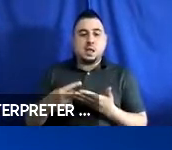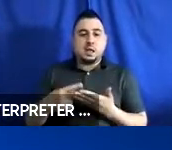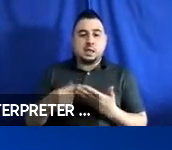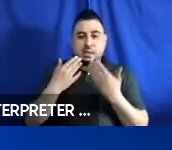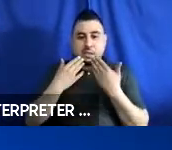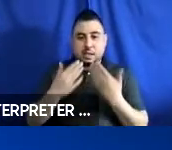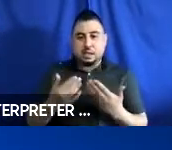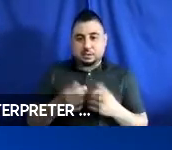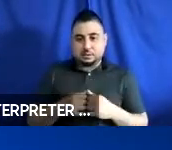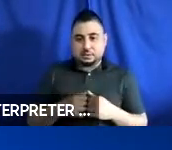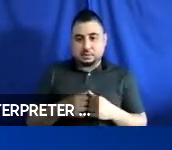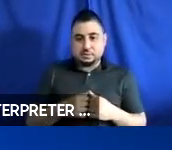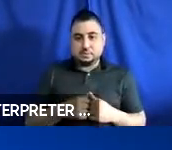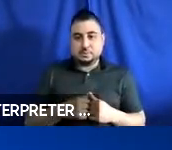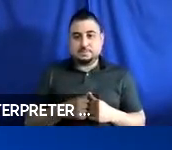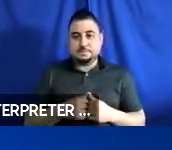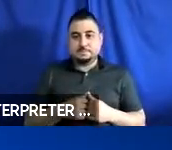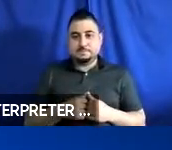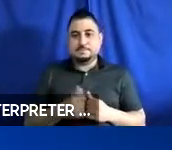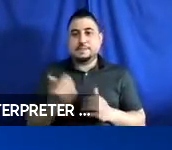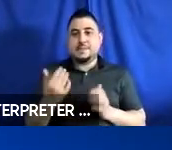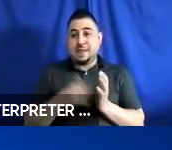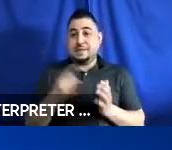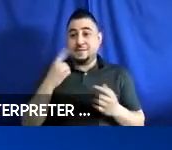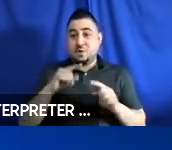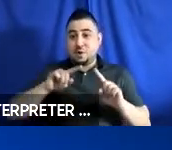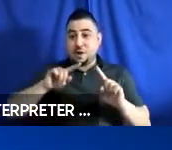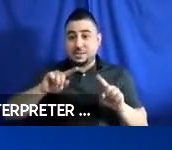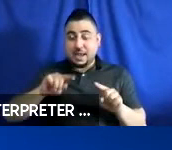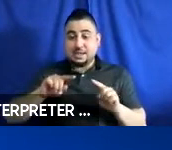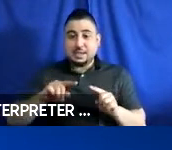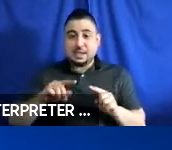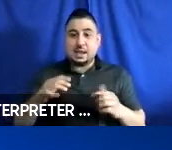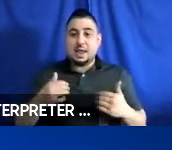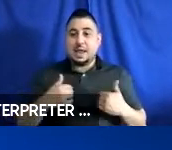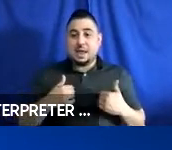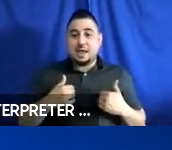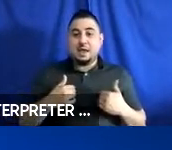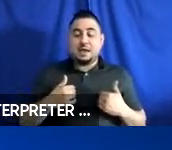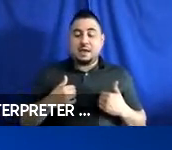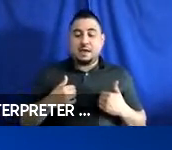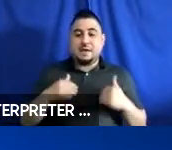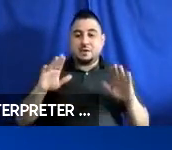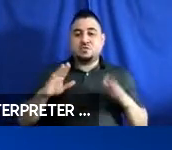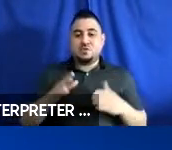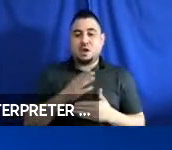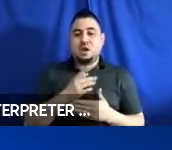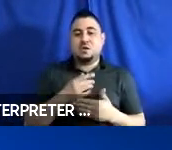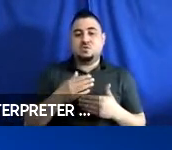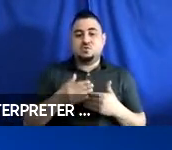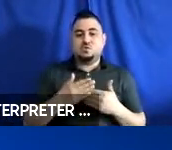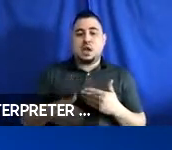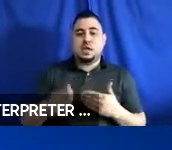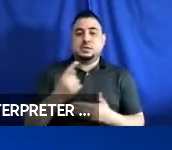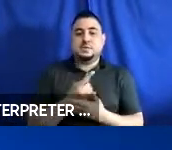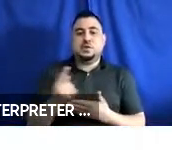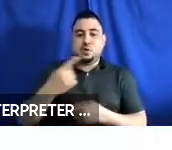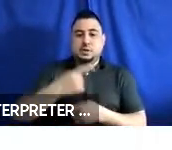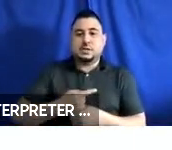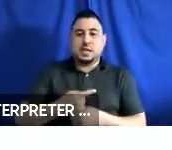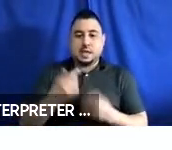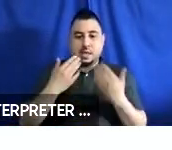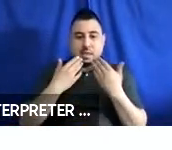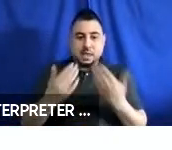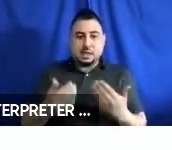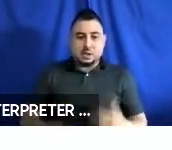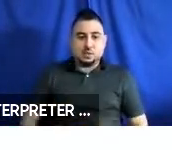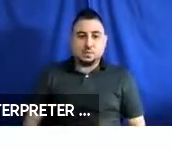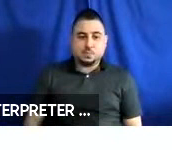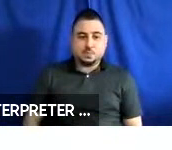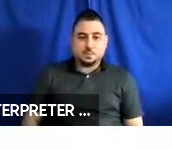Thanks. Thanks again for attending. And have a great rest of your day. Thank you.